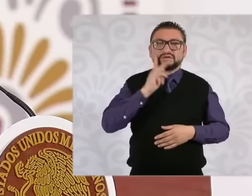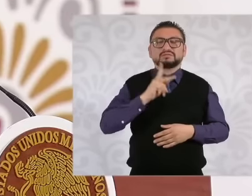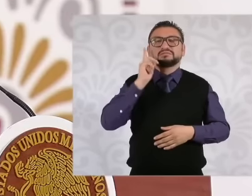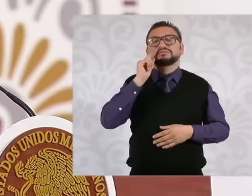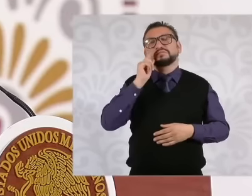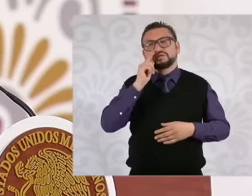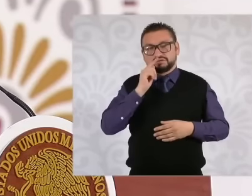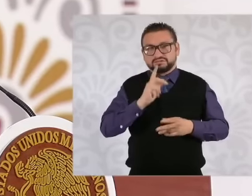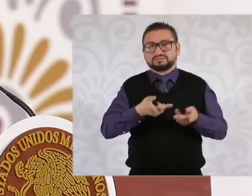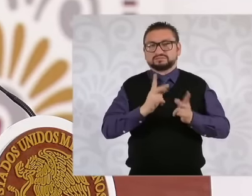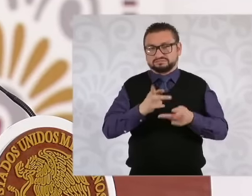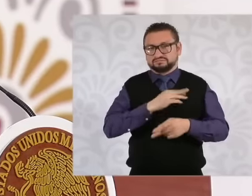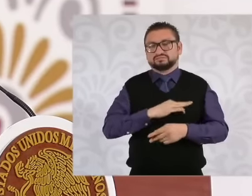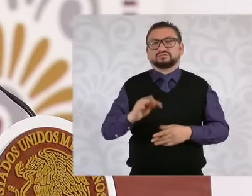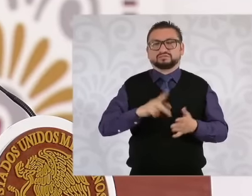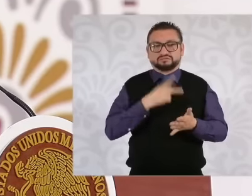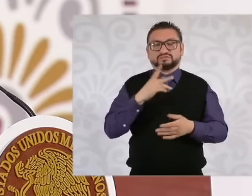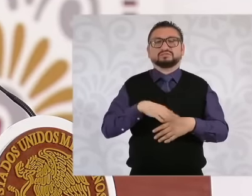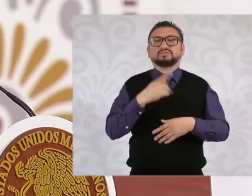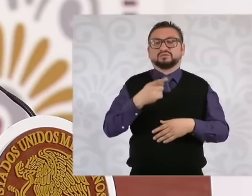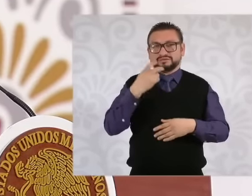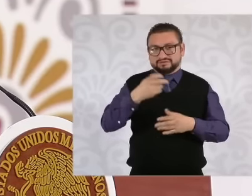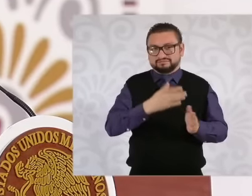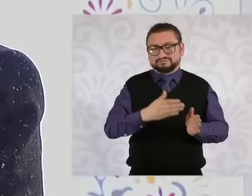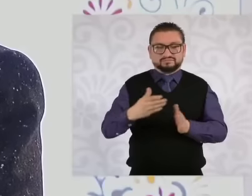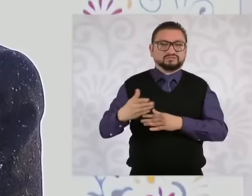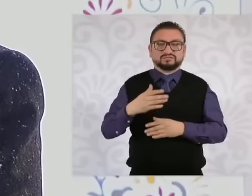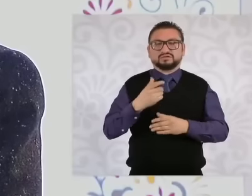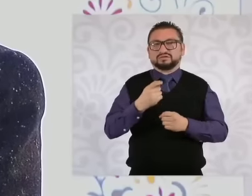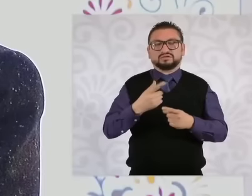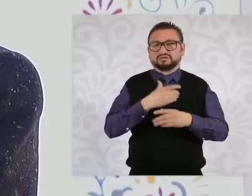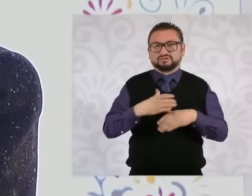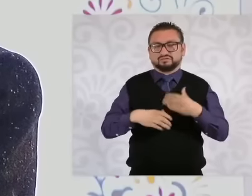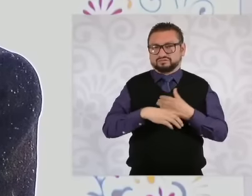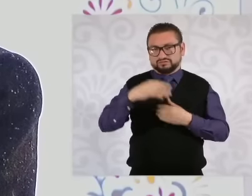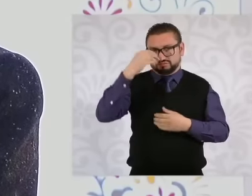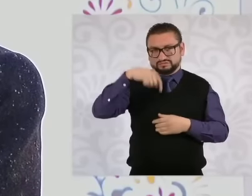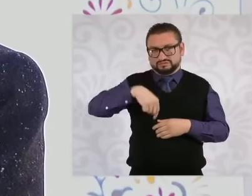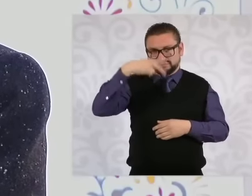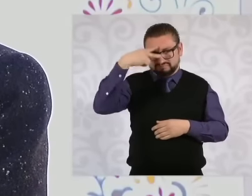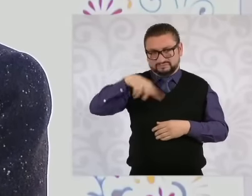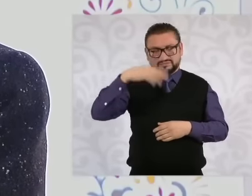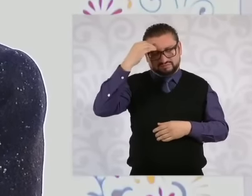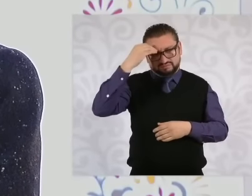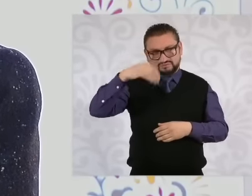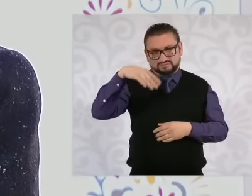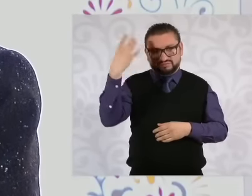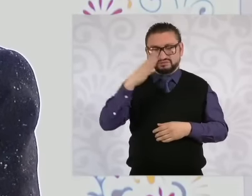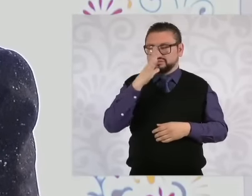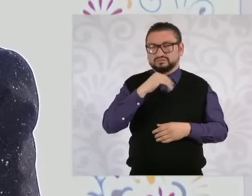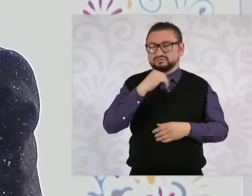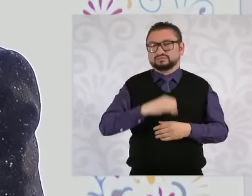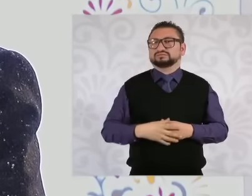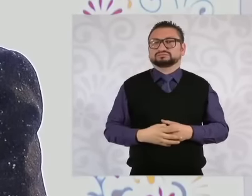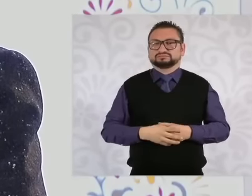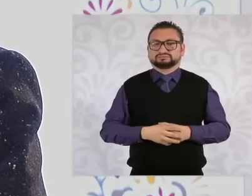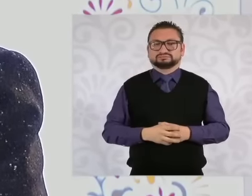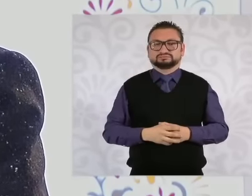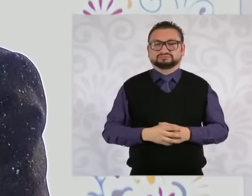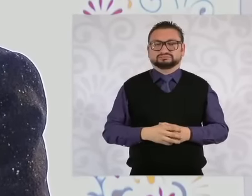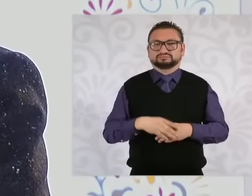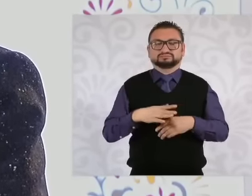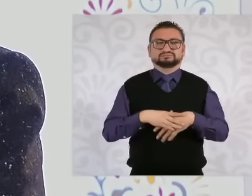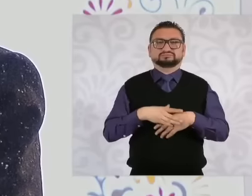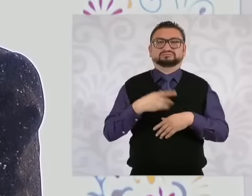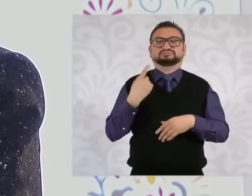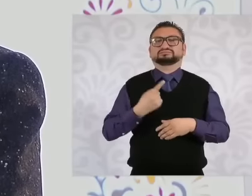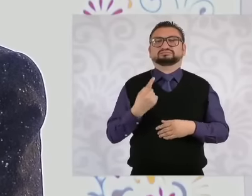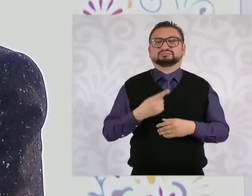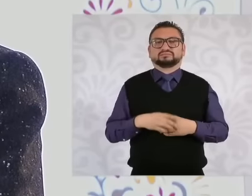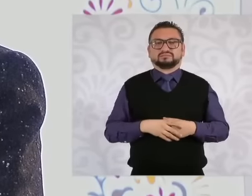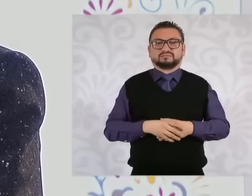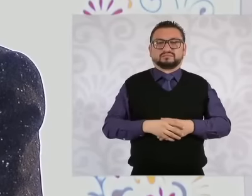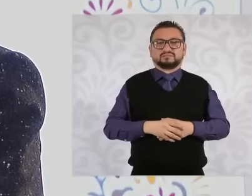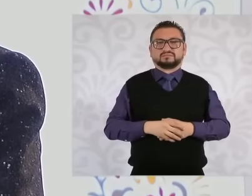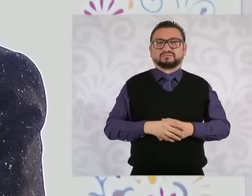case again because they are things that cannot be forgotten in Mexico, they cannot be forgotten because whoever forgets